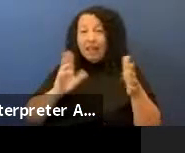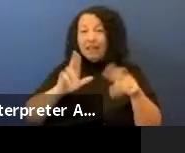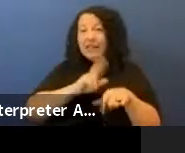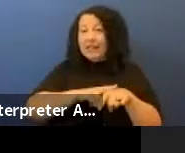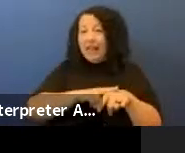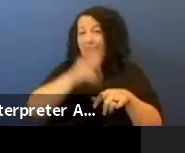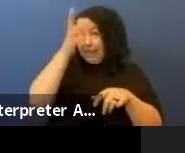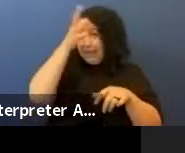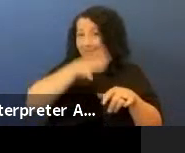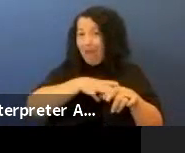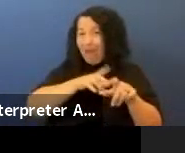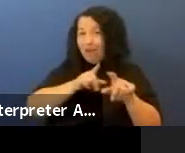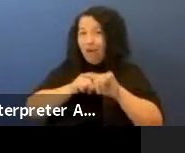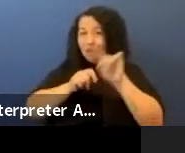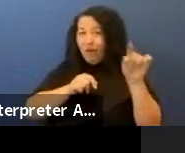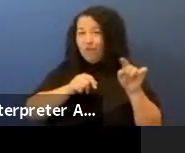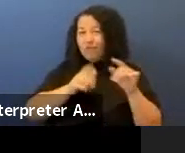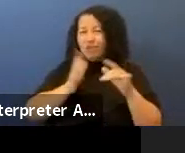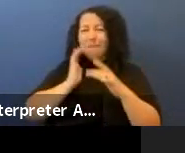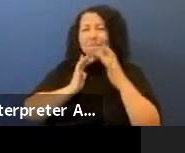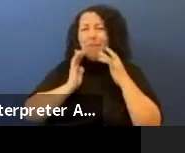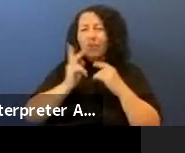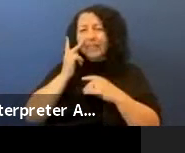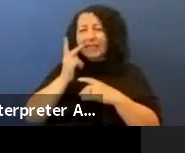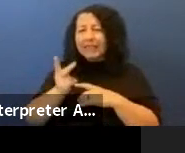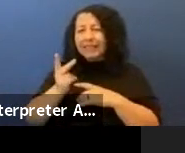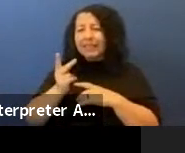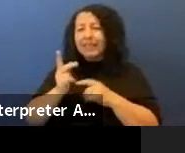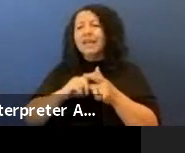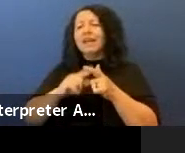you barely see them and then you have the horse looking very